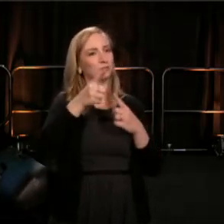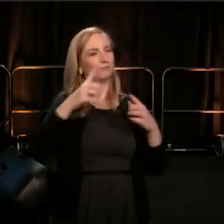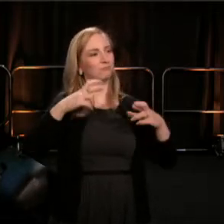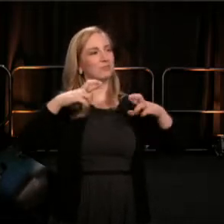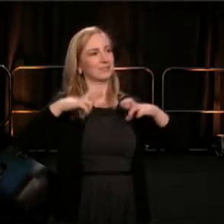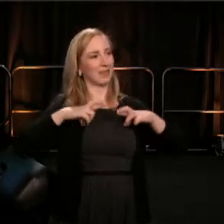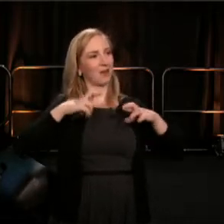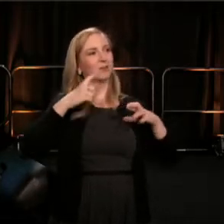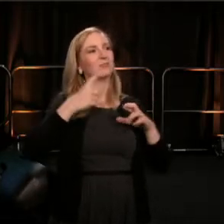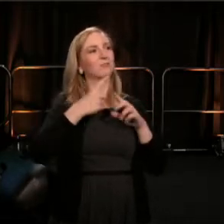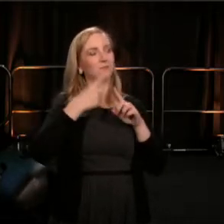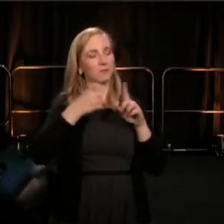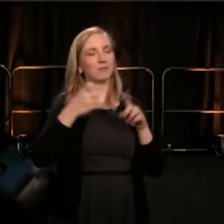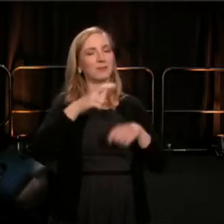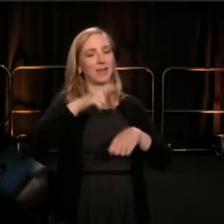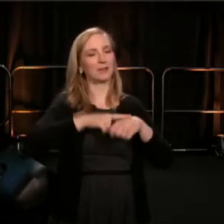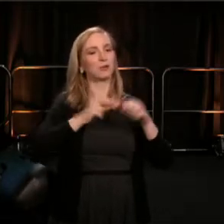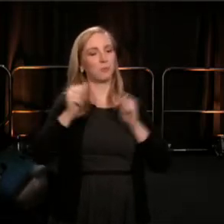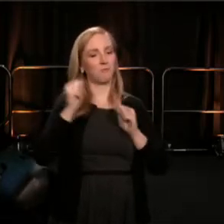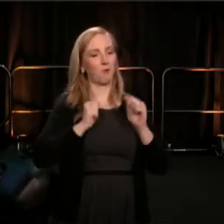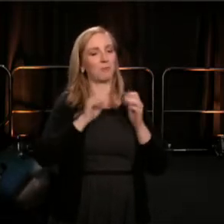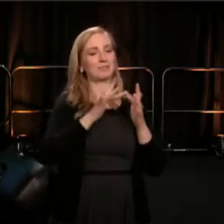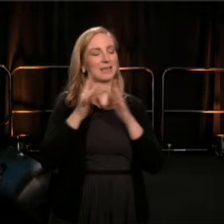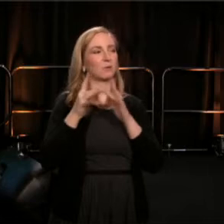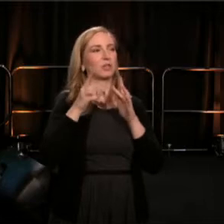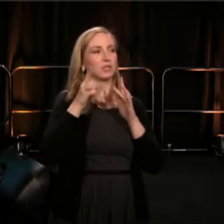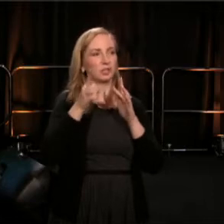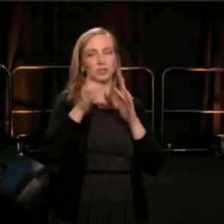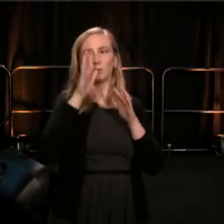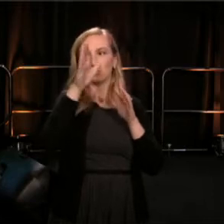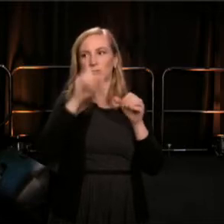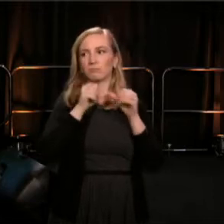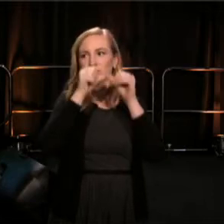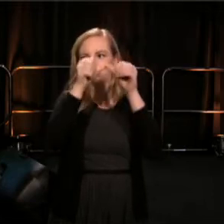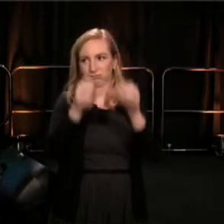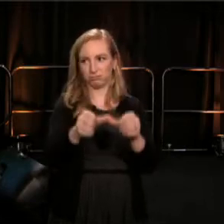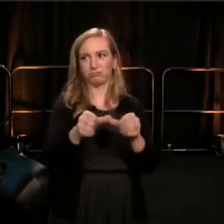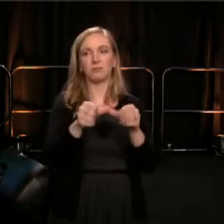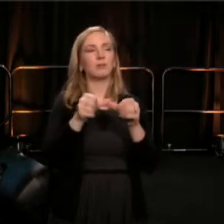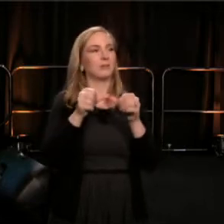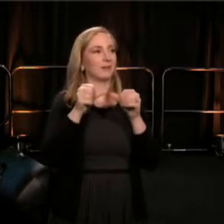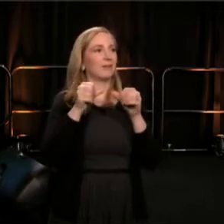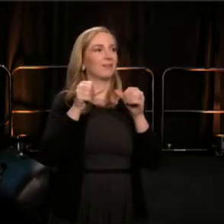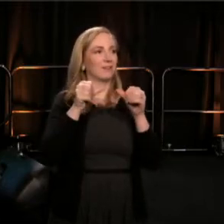MK Wegmann will remain a force in our national field. Yeah, you can clap for MK.